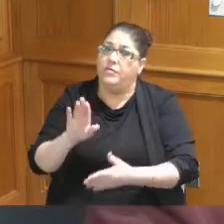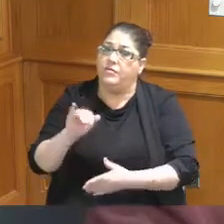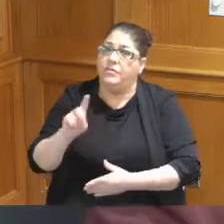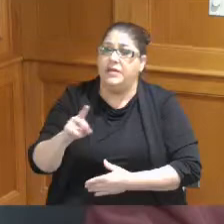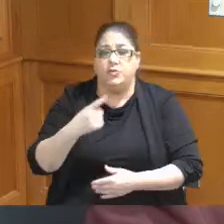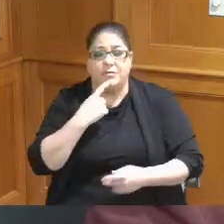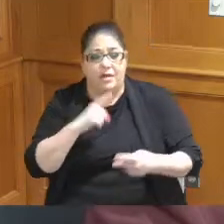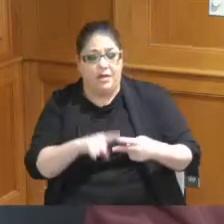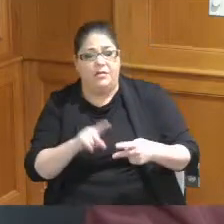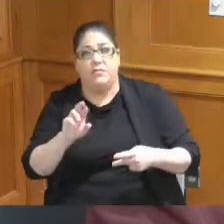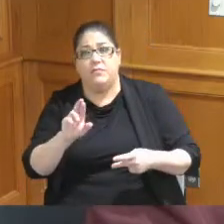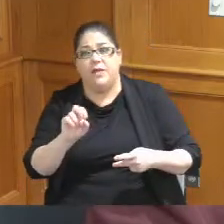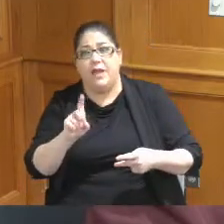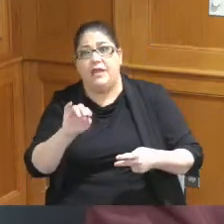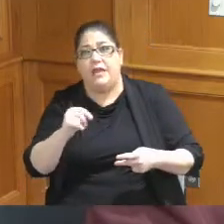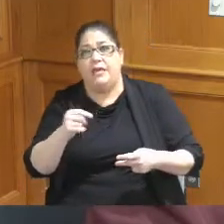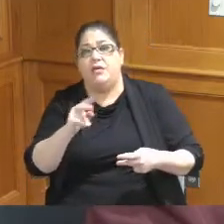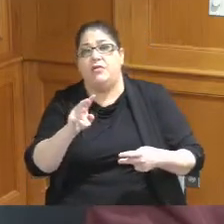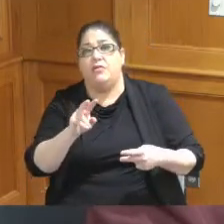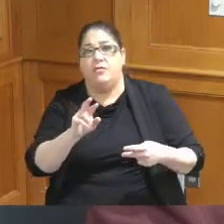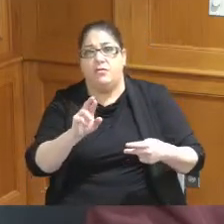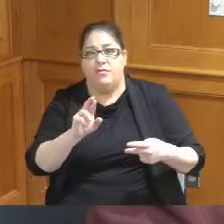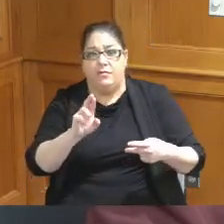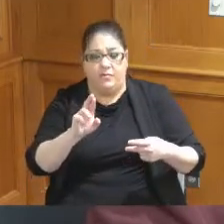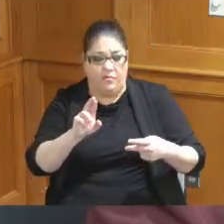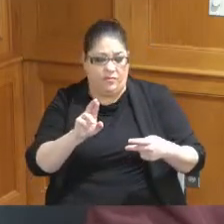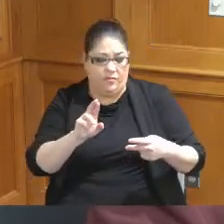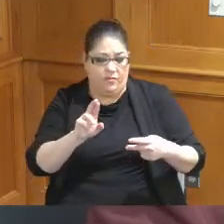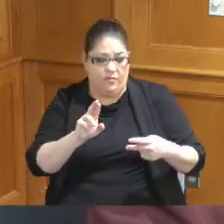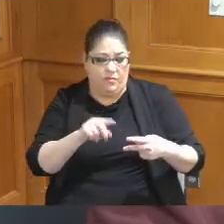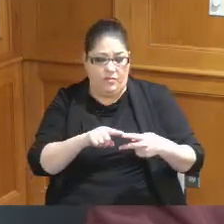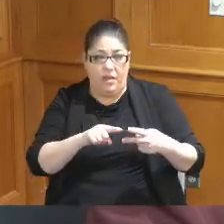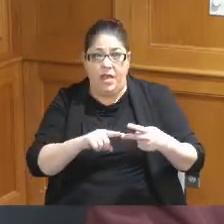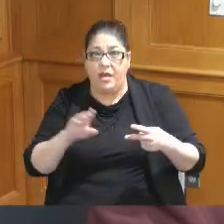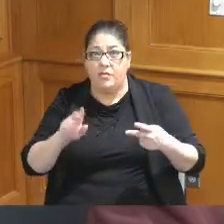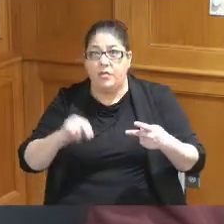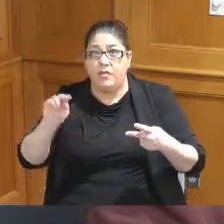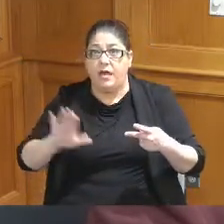and North College Hill so are those the only ones that ask for help those are our Target community